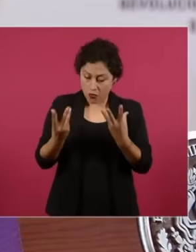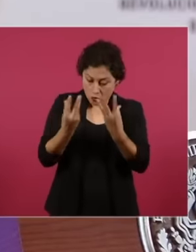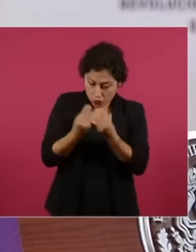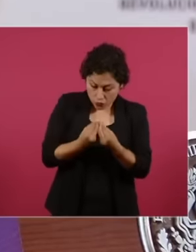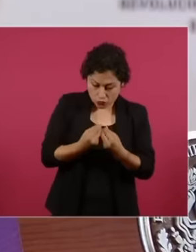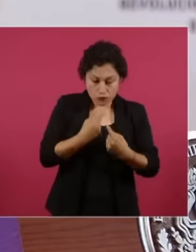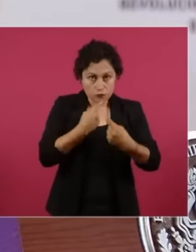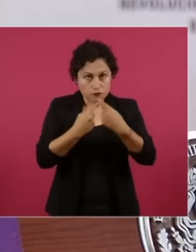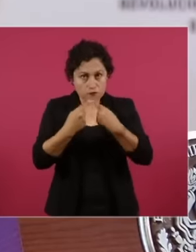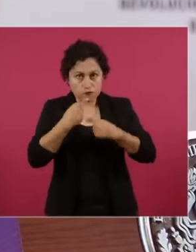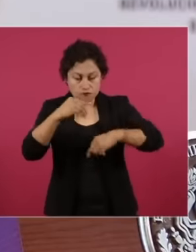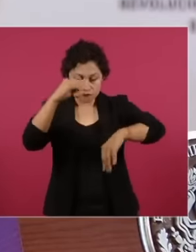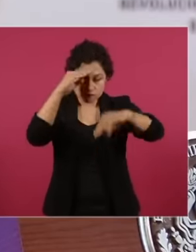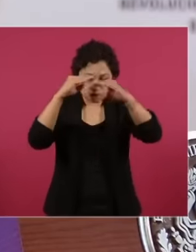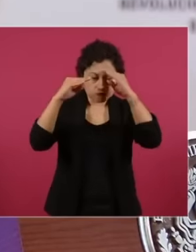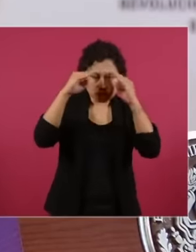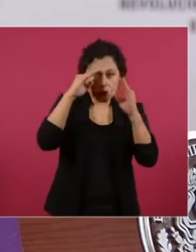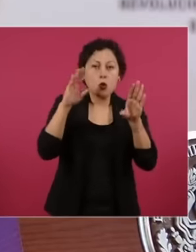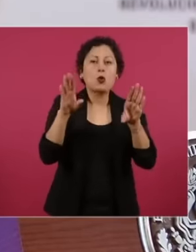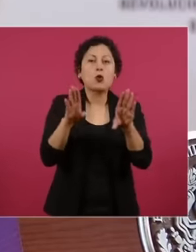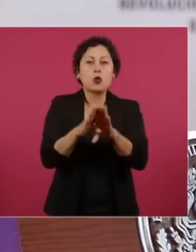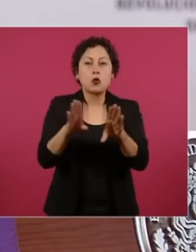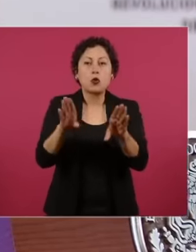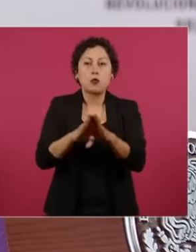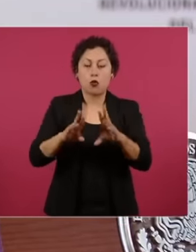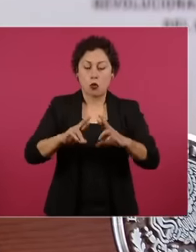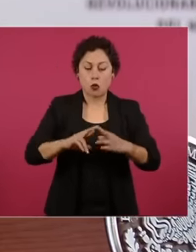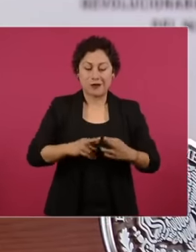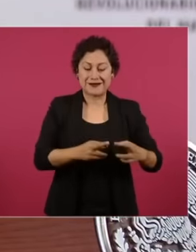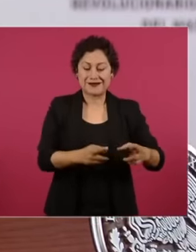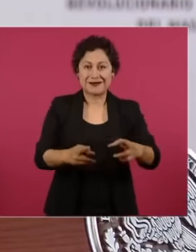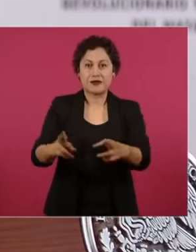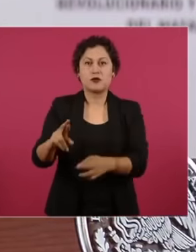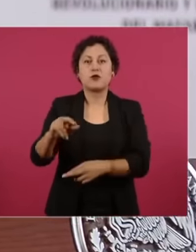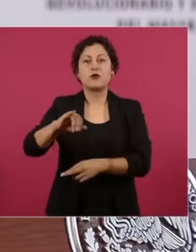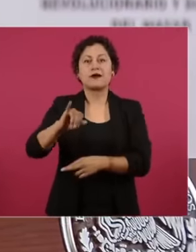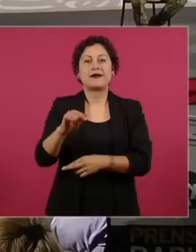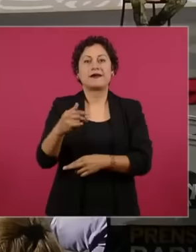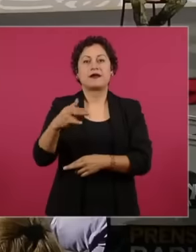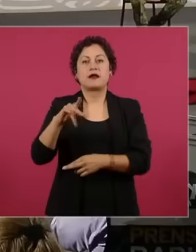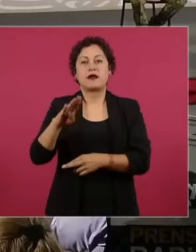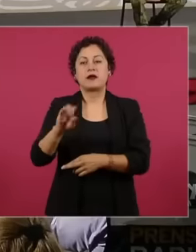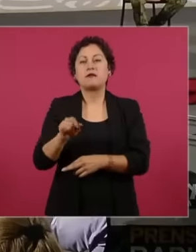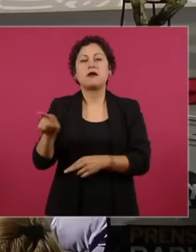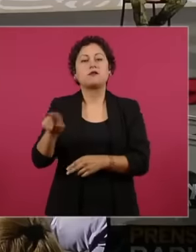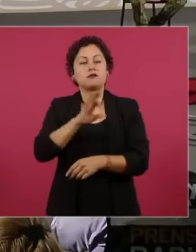the dredging of all the rivers of the lower Grijalba, this gave rise to the creation of the comprehensive plan of